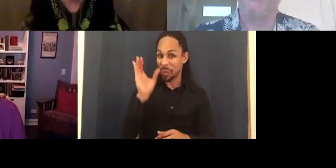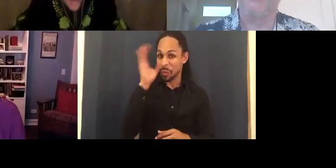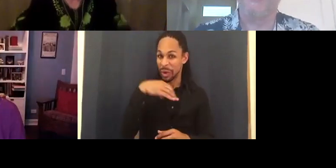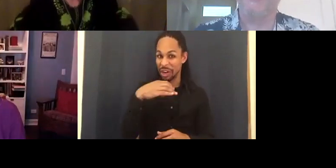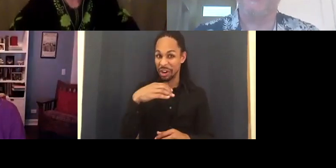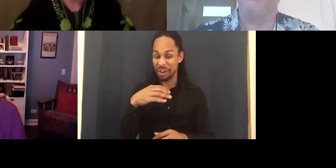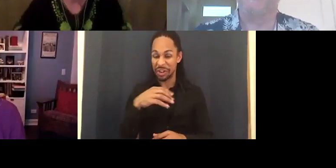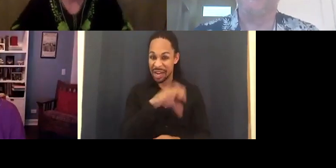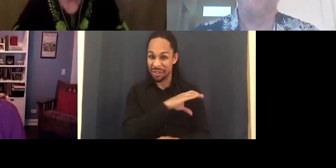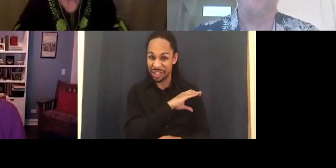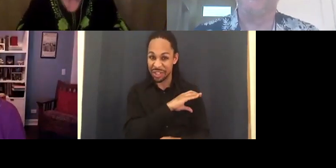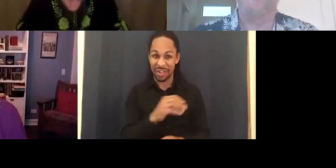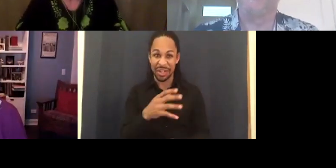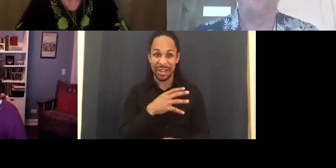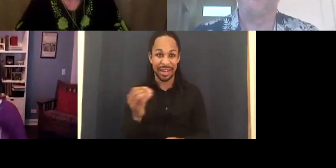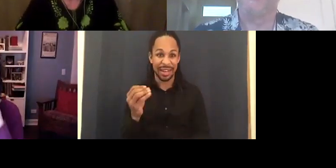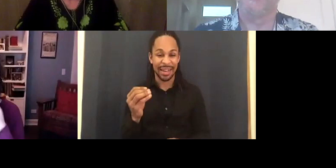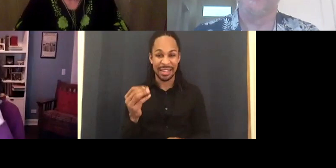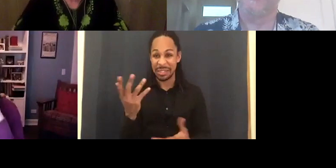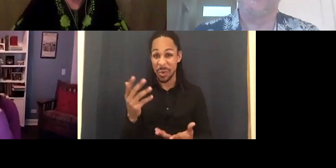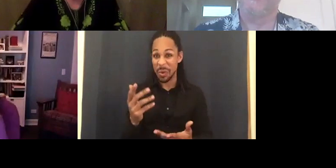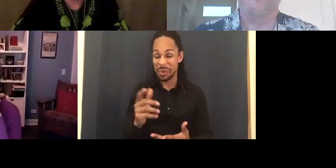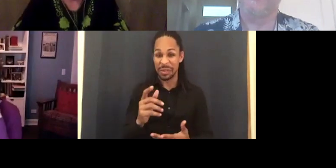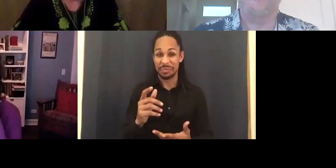that weird character by them trashed by the film.